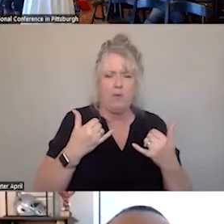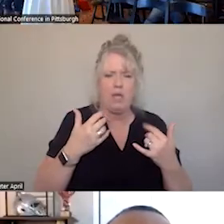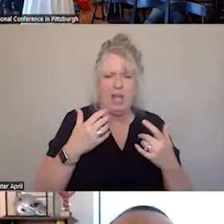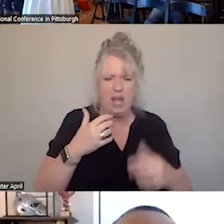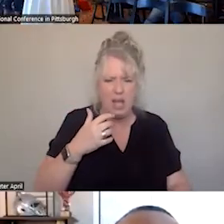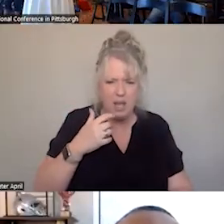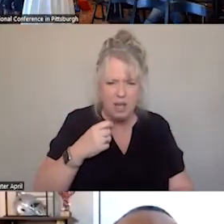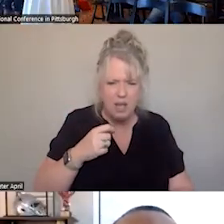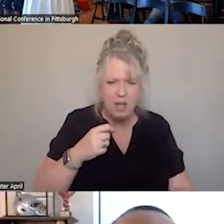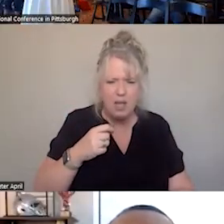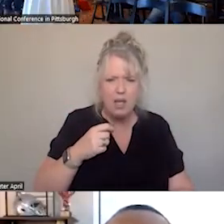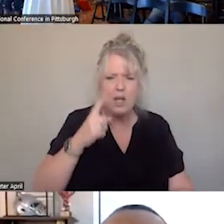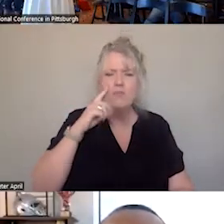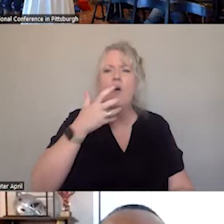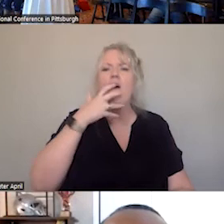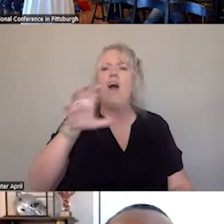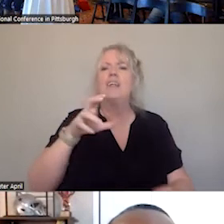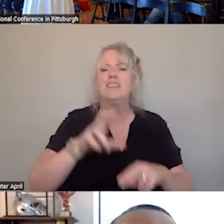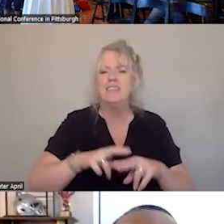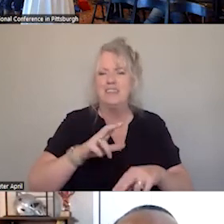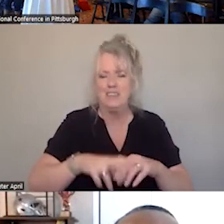GET READY TO MOVE TO THE HOT SEAT. BEFORE WE GET TO THE HOT SEAT. BEFORE WE GET THERE.